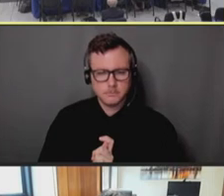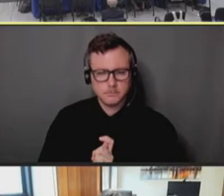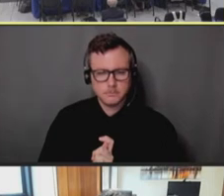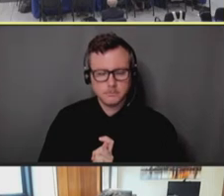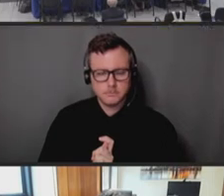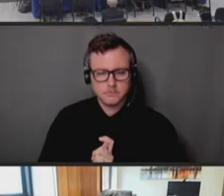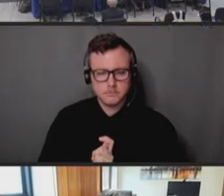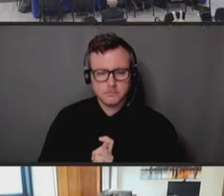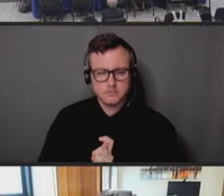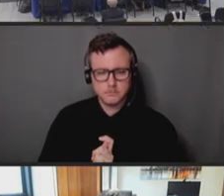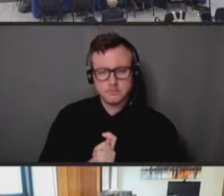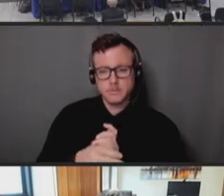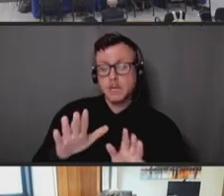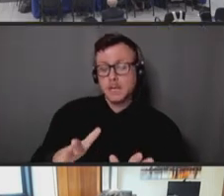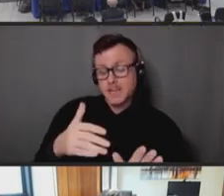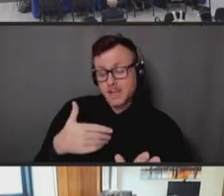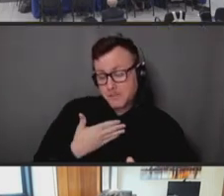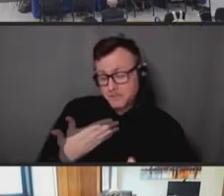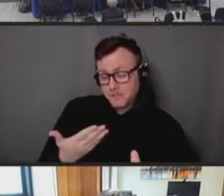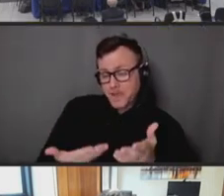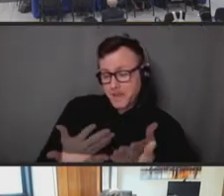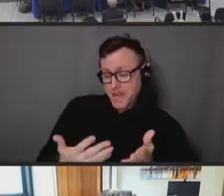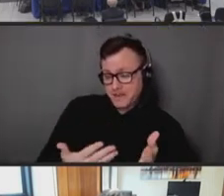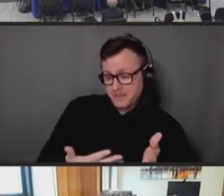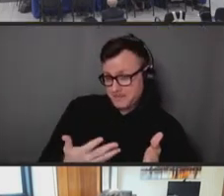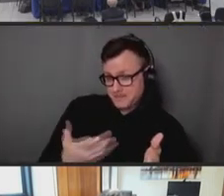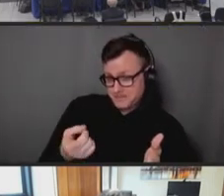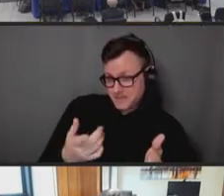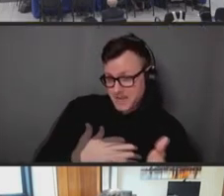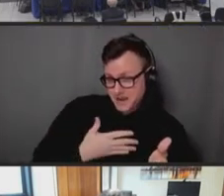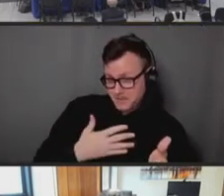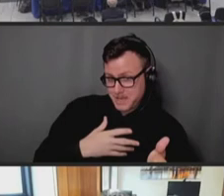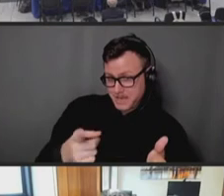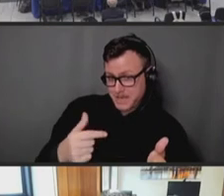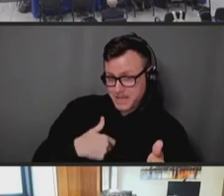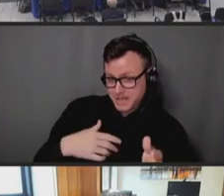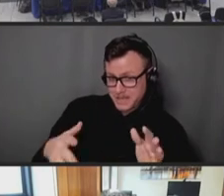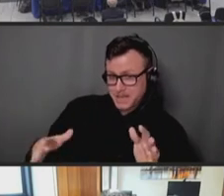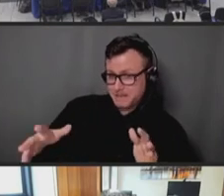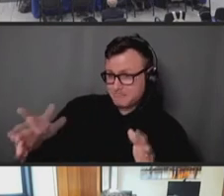Well, this is Steve. I'd be happy to jump in, and then welcome assistance from other colleagues.